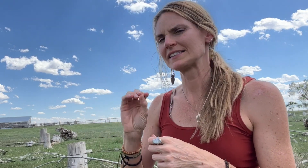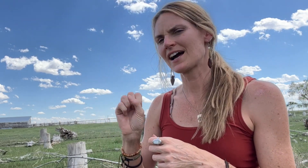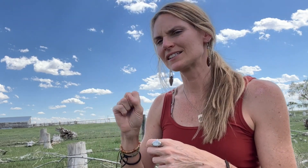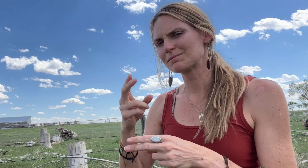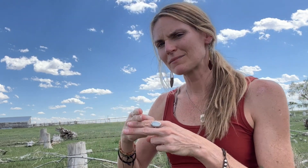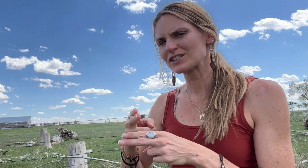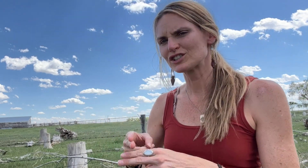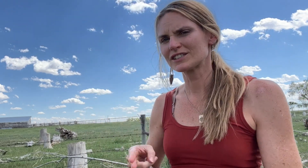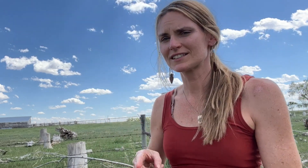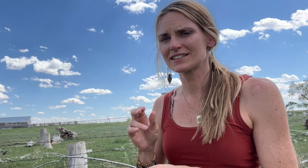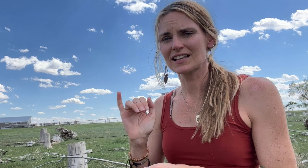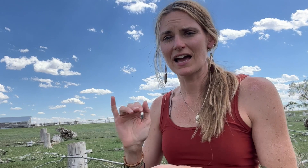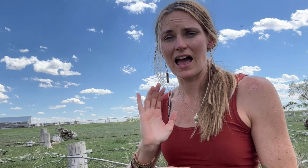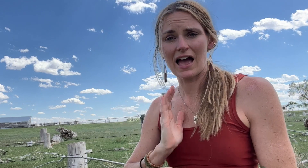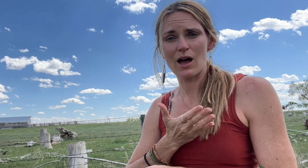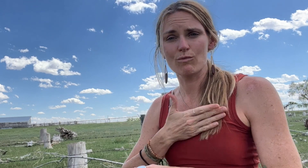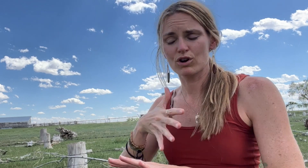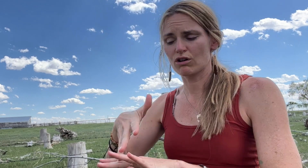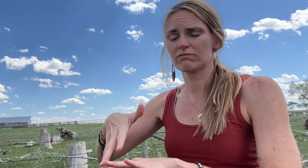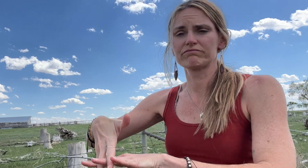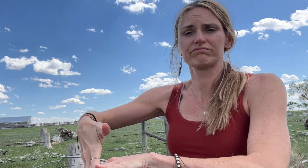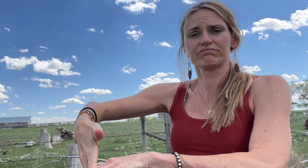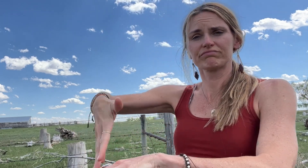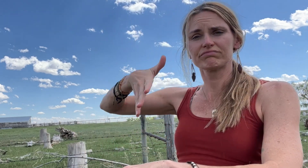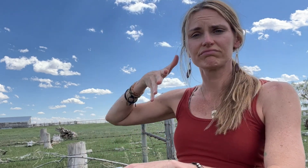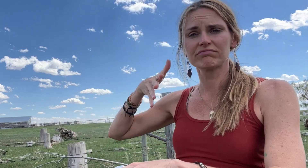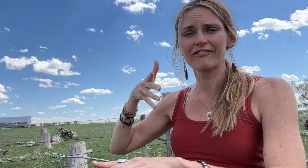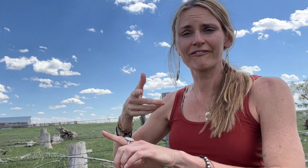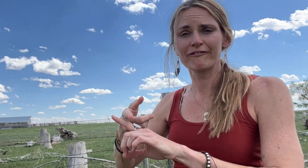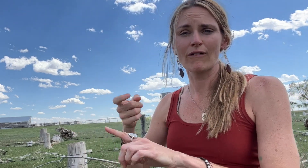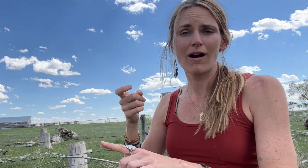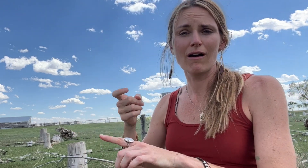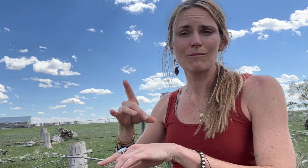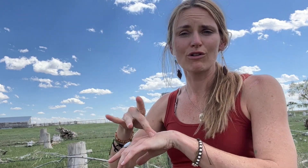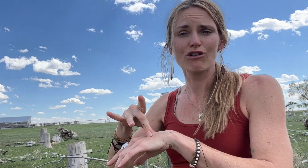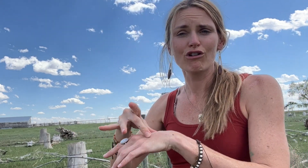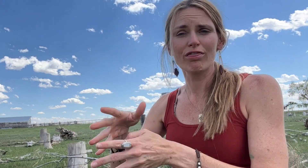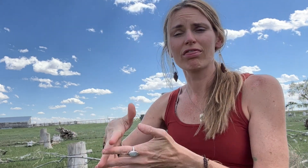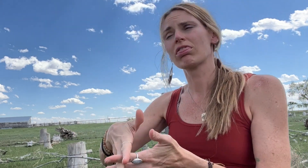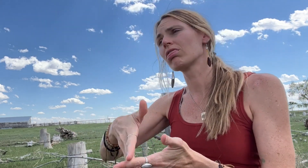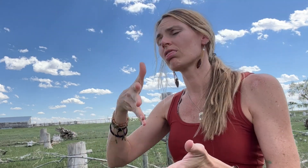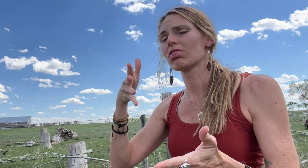Basil mentions that our estrangement from the earth